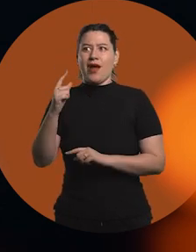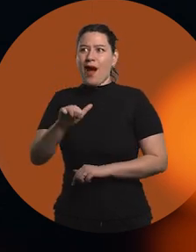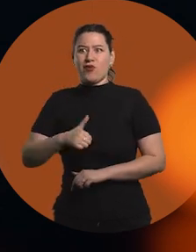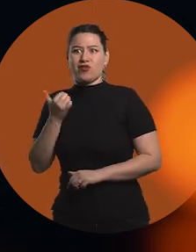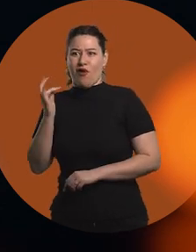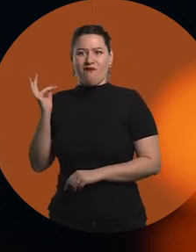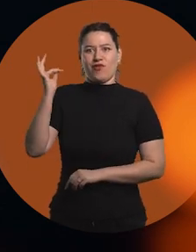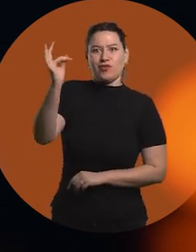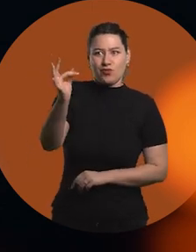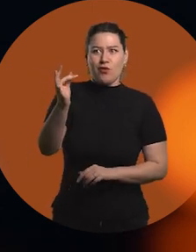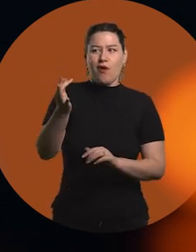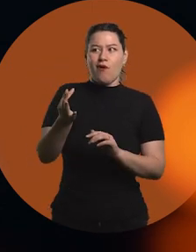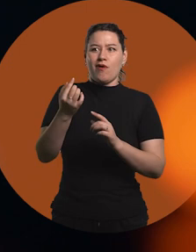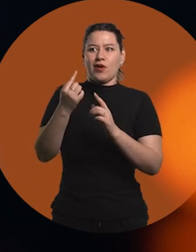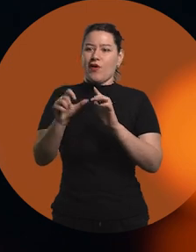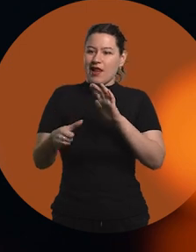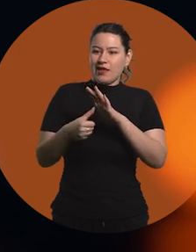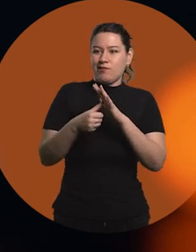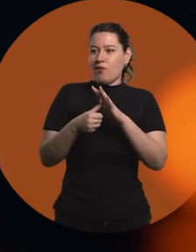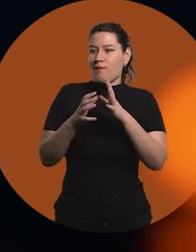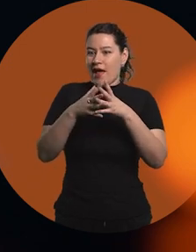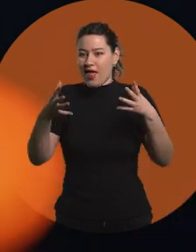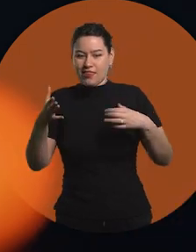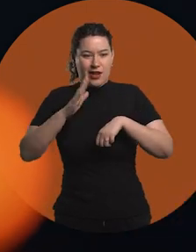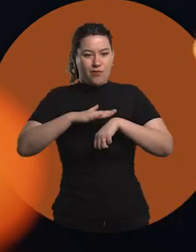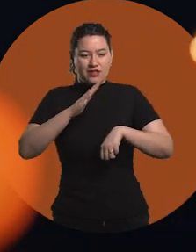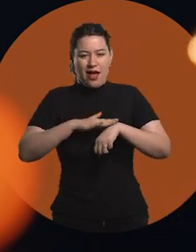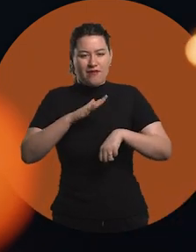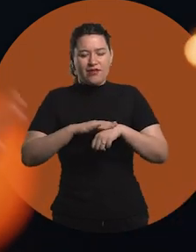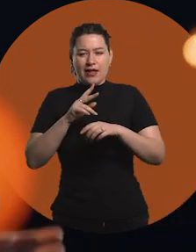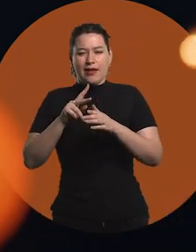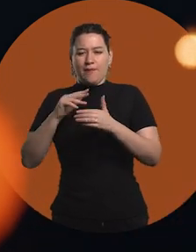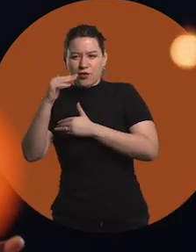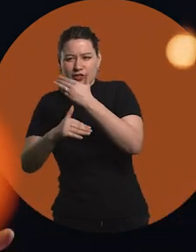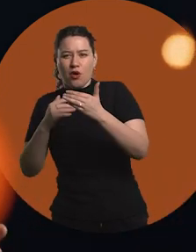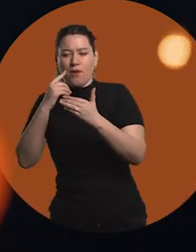to be able to do things with more responsibility, lead larger teams, lead more complex processes.